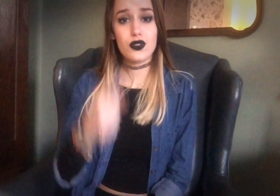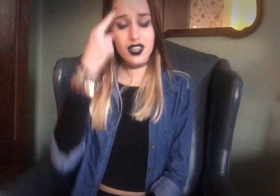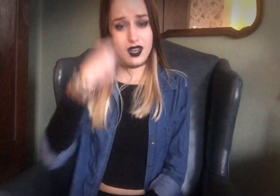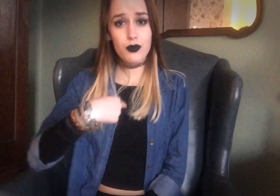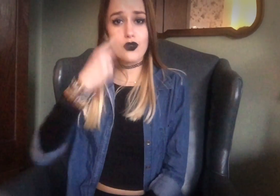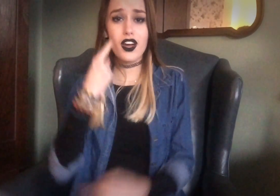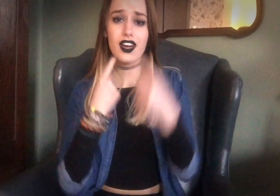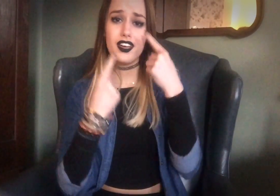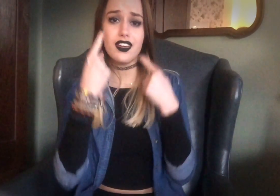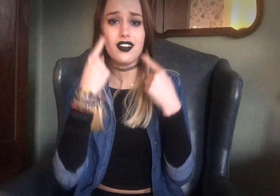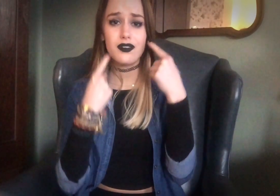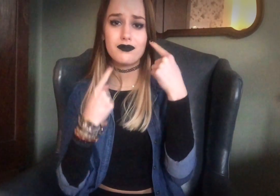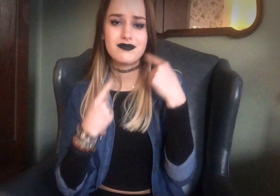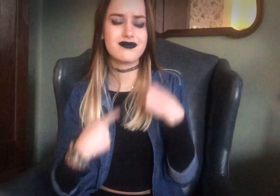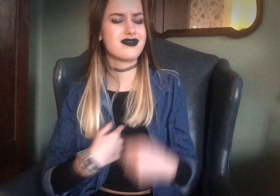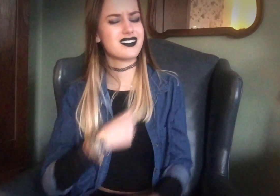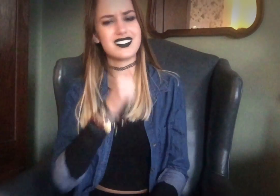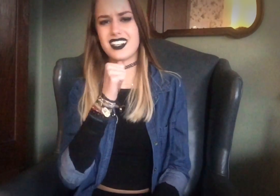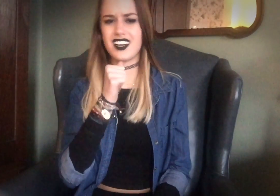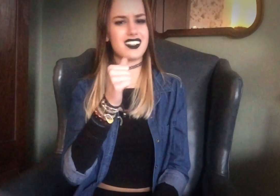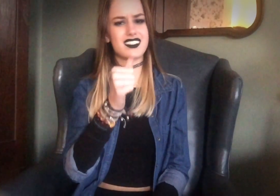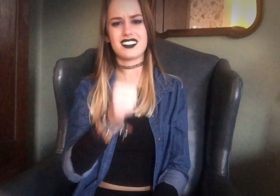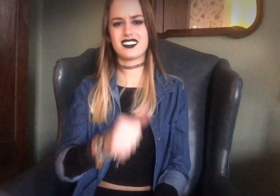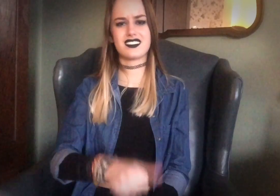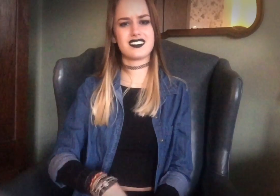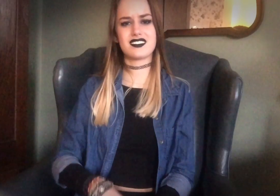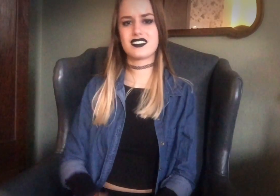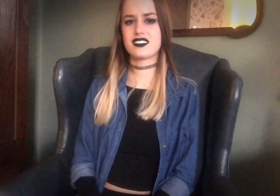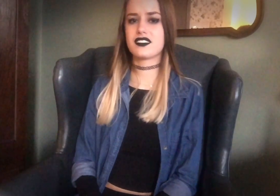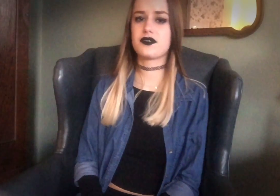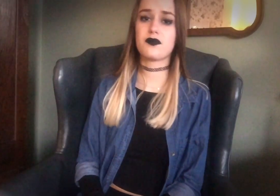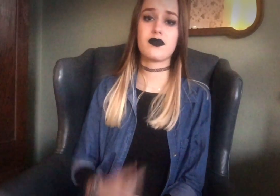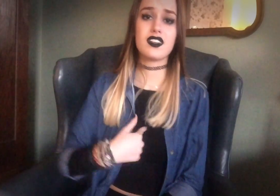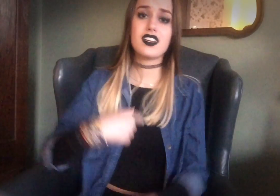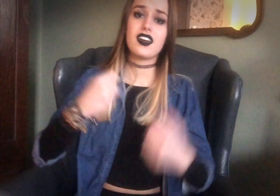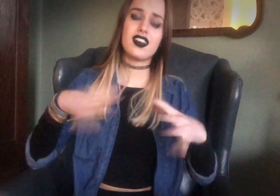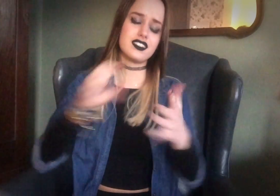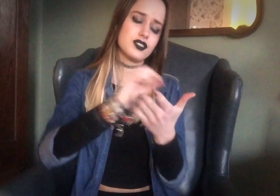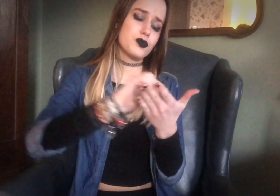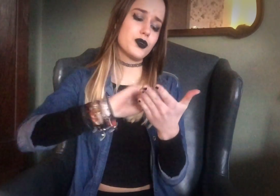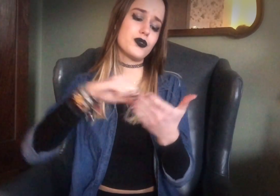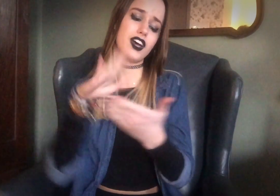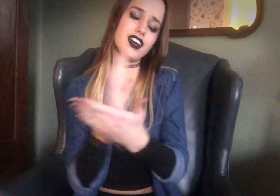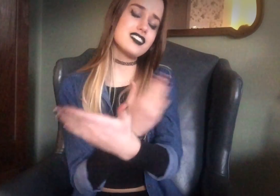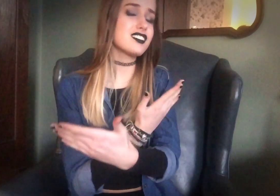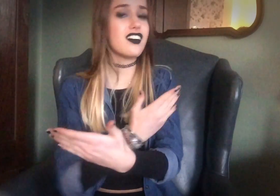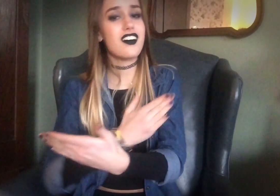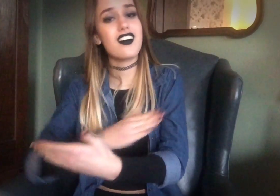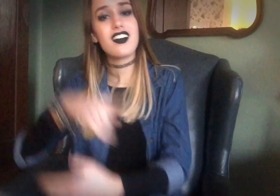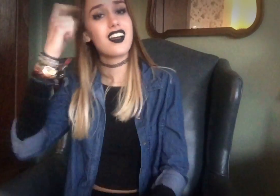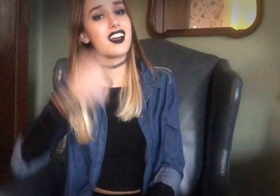You think I'm crying on my own. Well, I ain't And I didn't wanna write a song